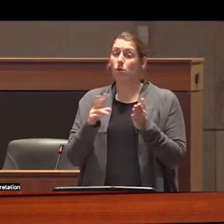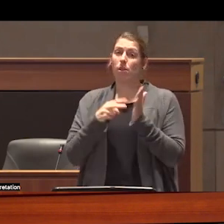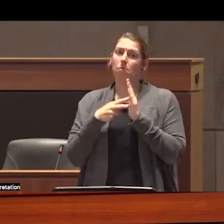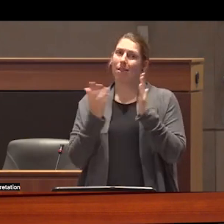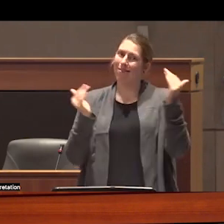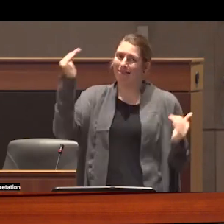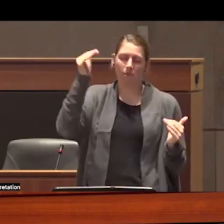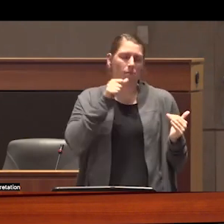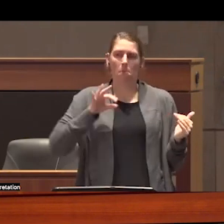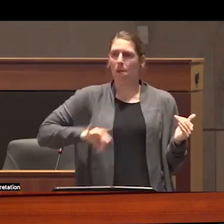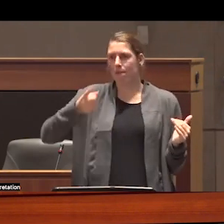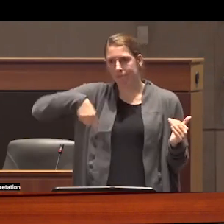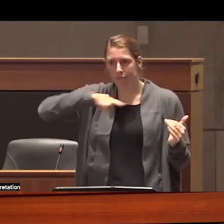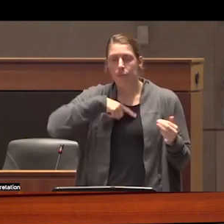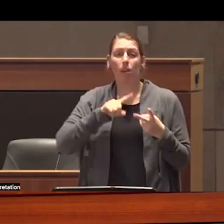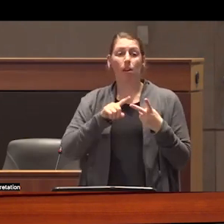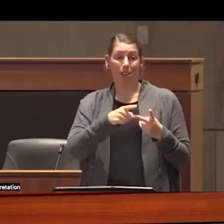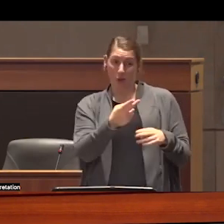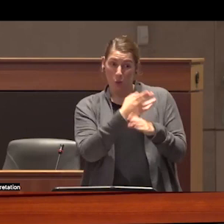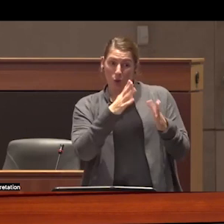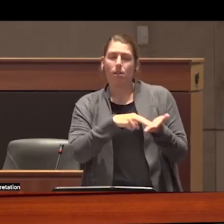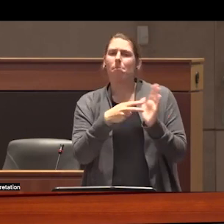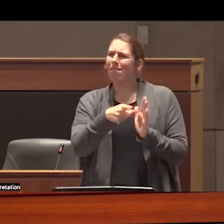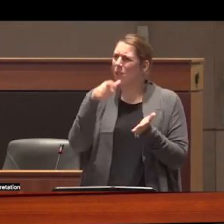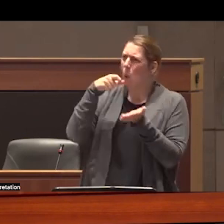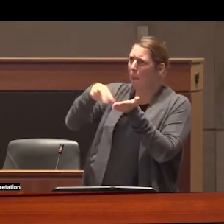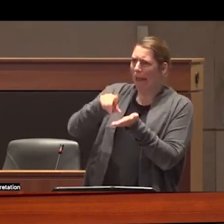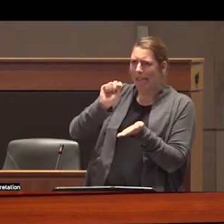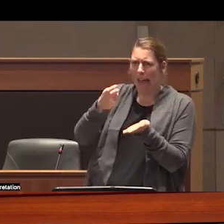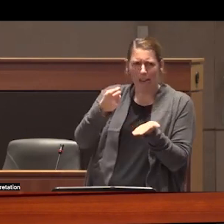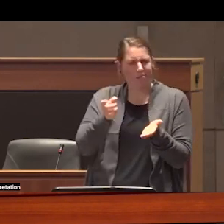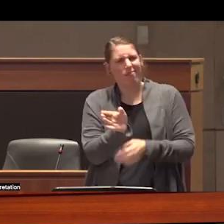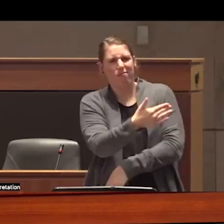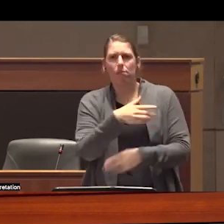interests that drug users are not part of the taxpaying public that drug users are reasonably